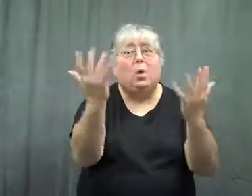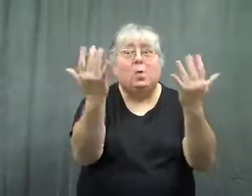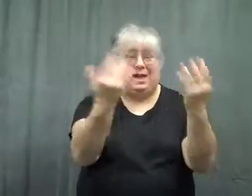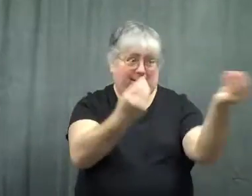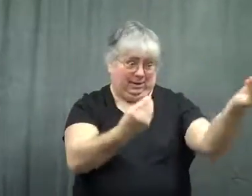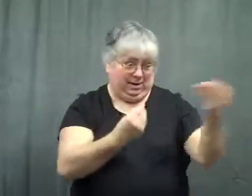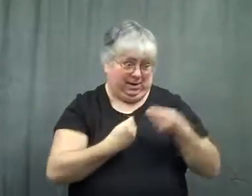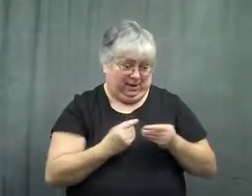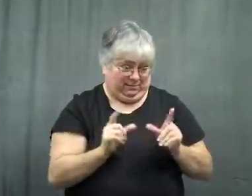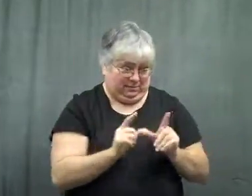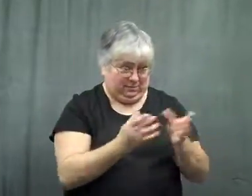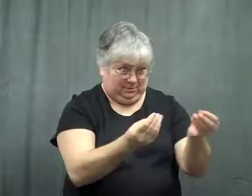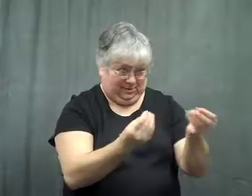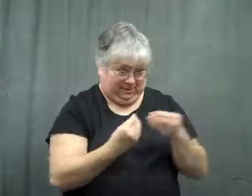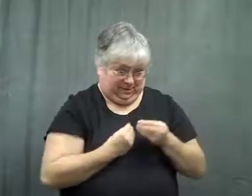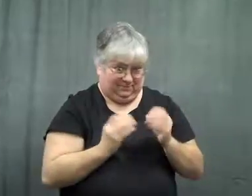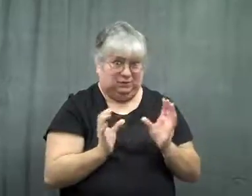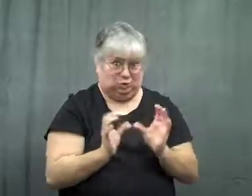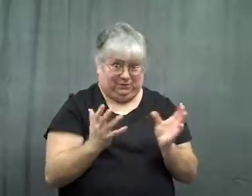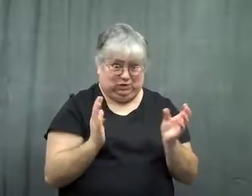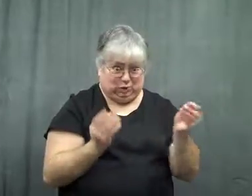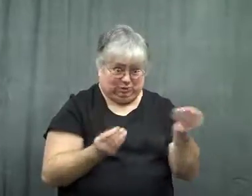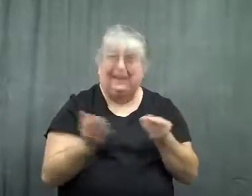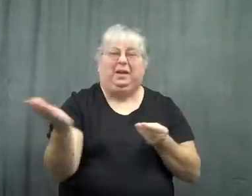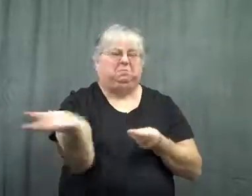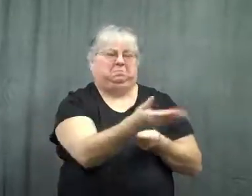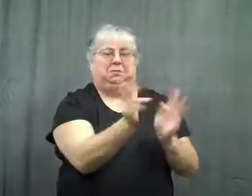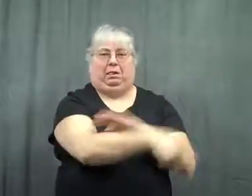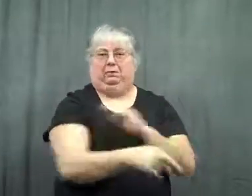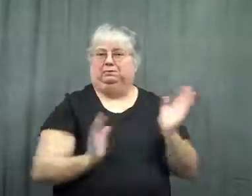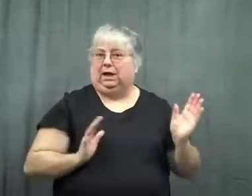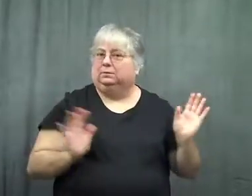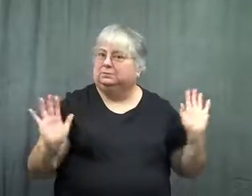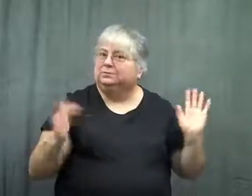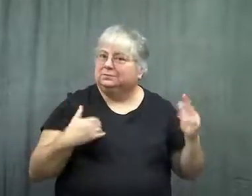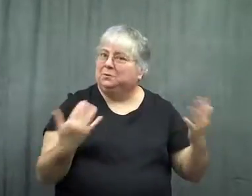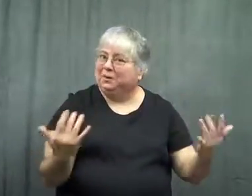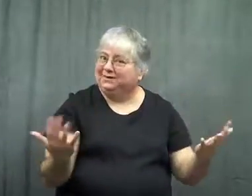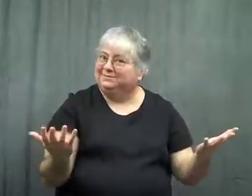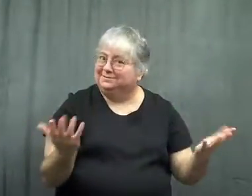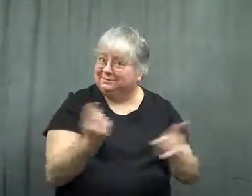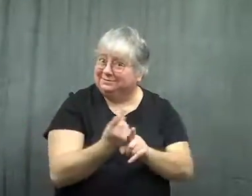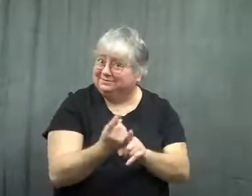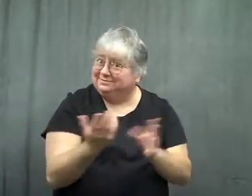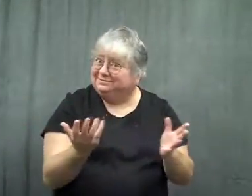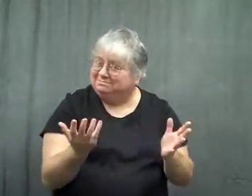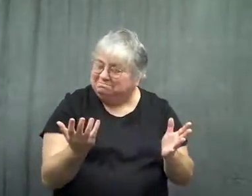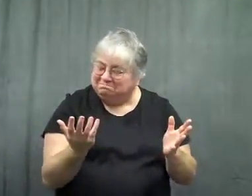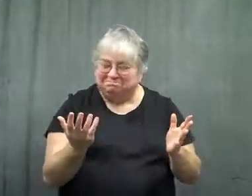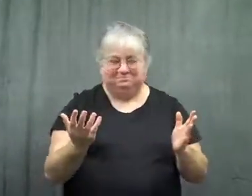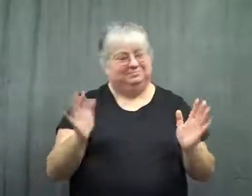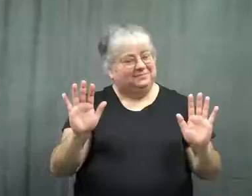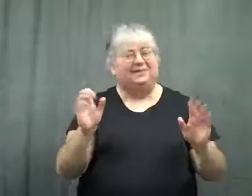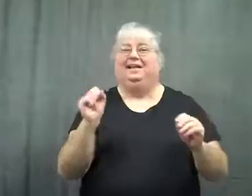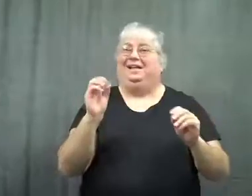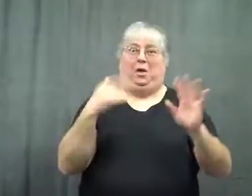Wait til I get my license permit, THEN go ahead and kill him, right?